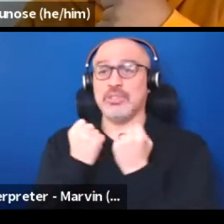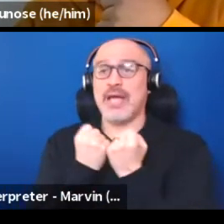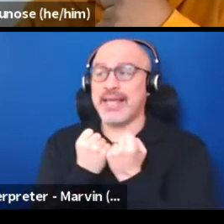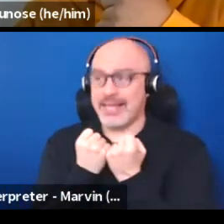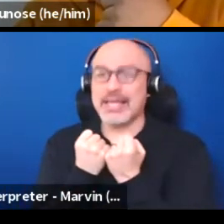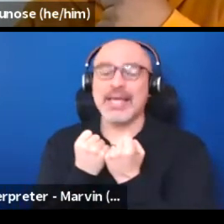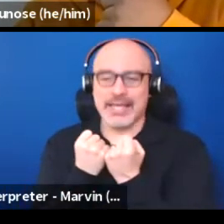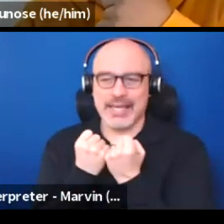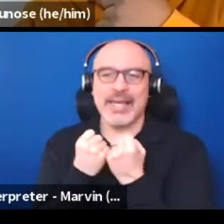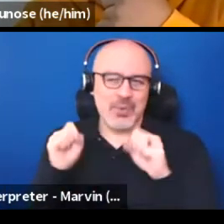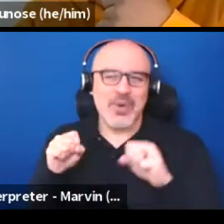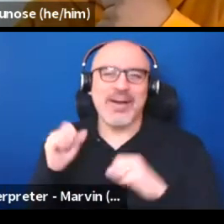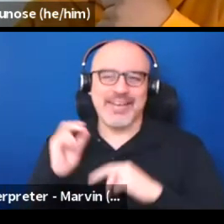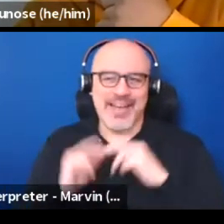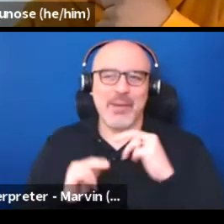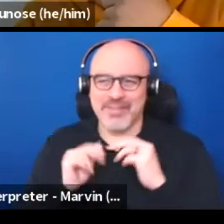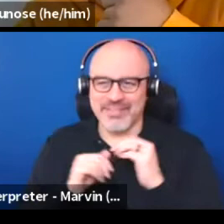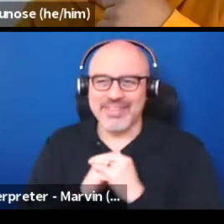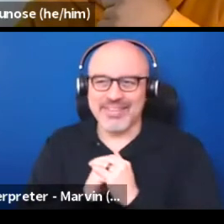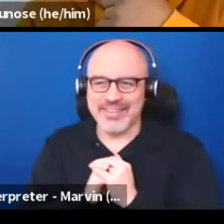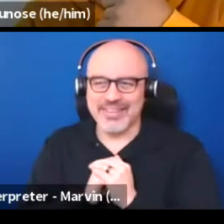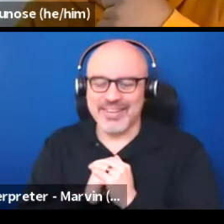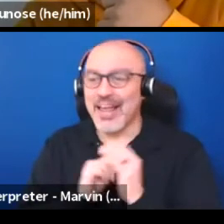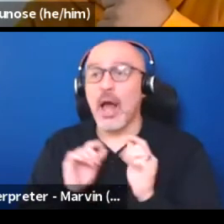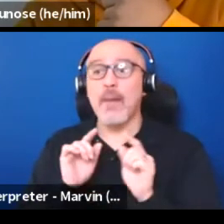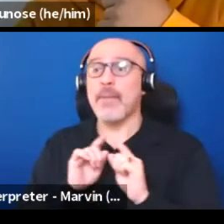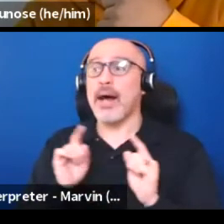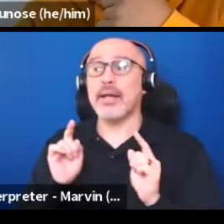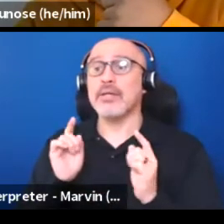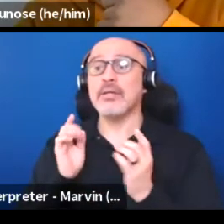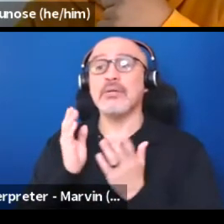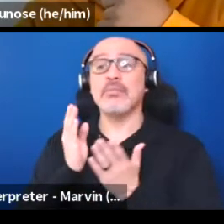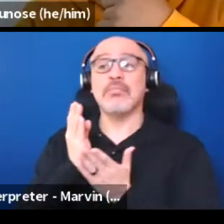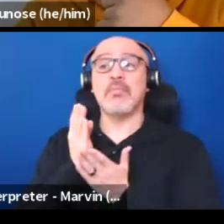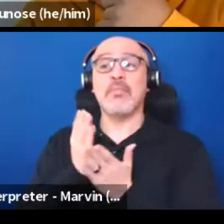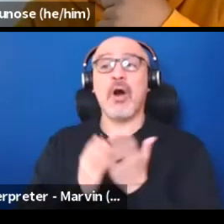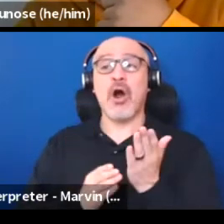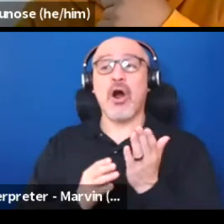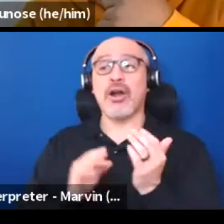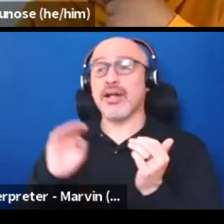And I think part of that is getting to that place, like in the matrix, when we take the red pill